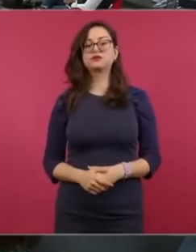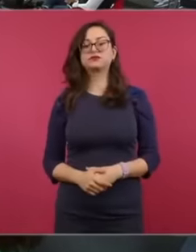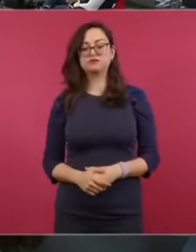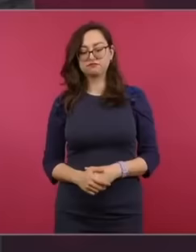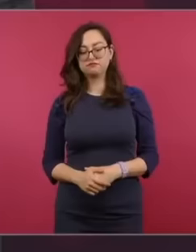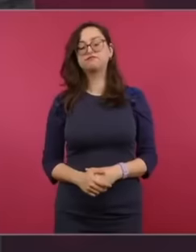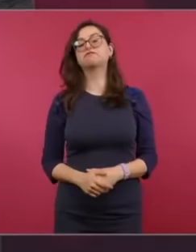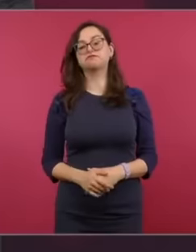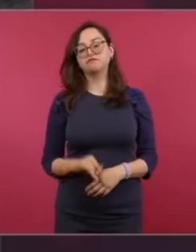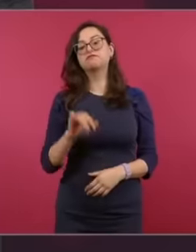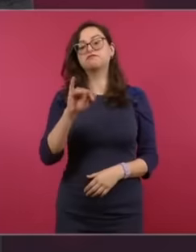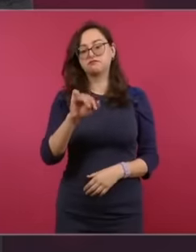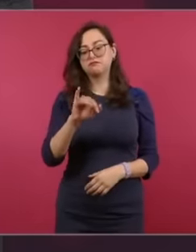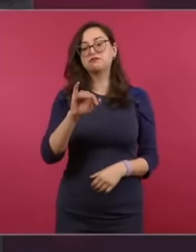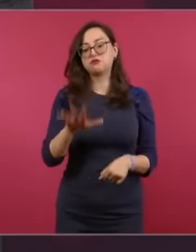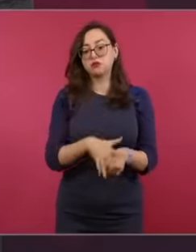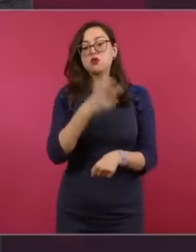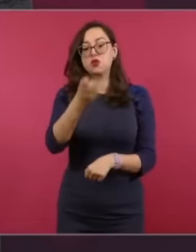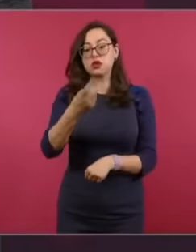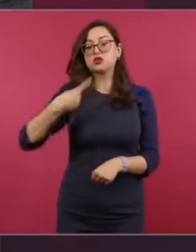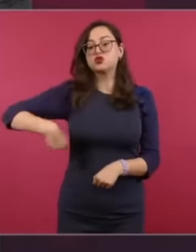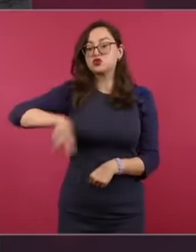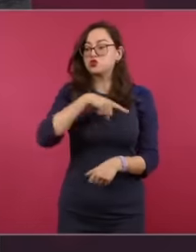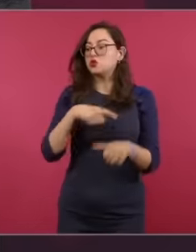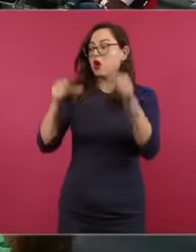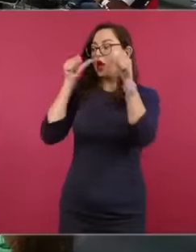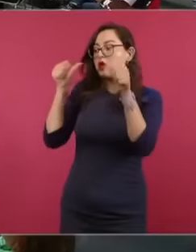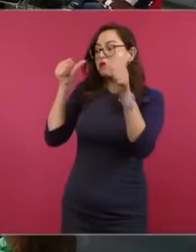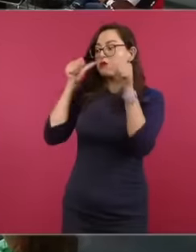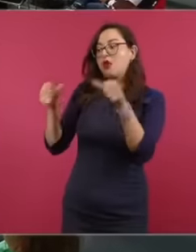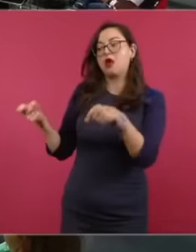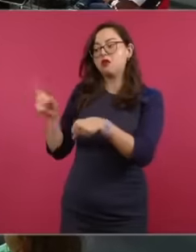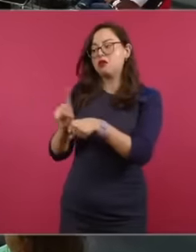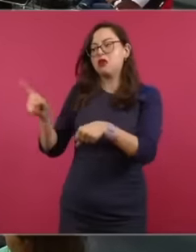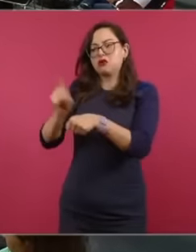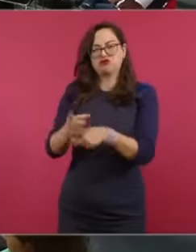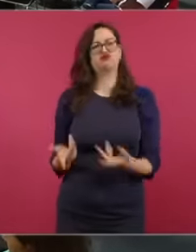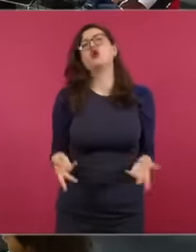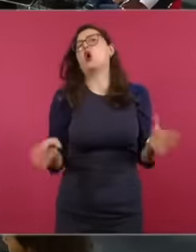the time all the time we are how they act because we review part of the